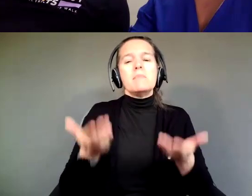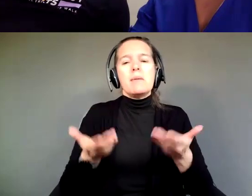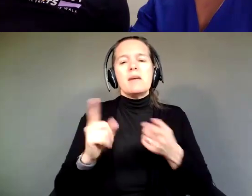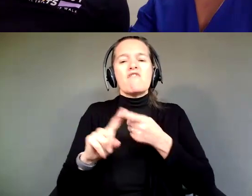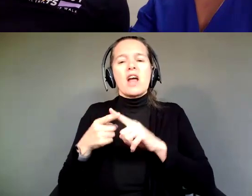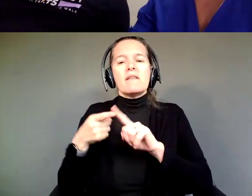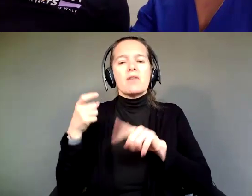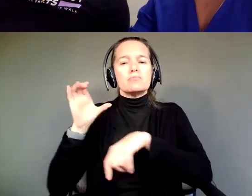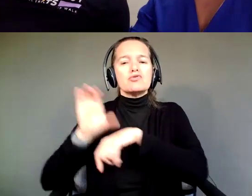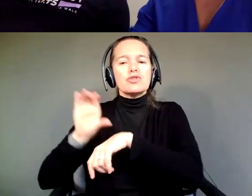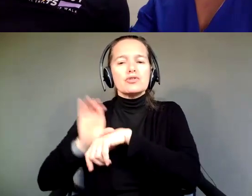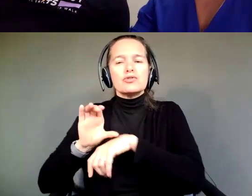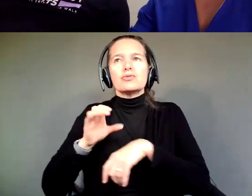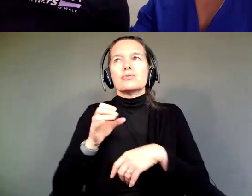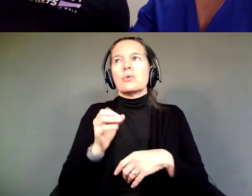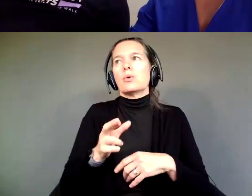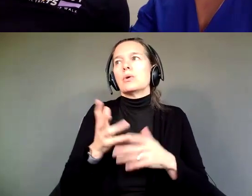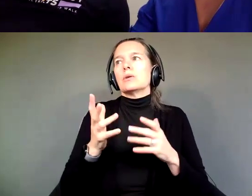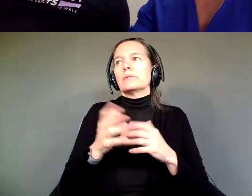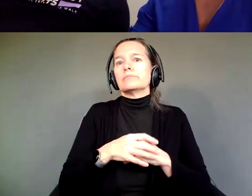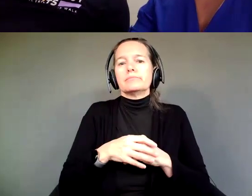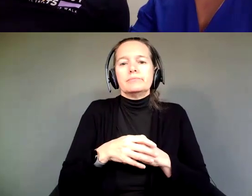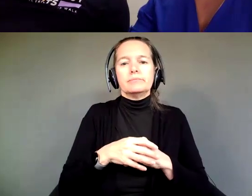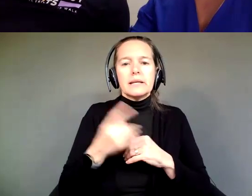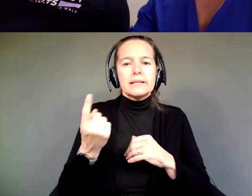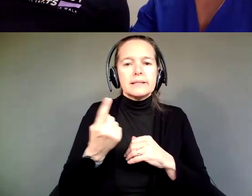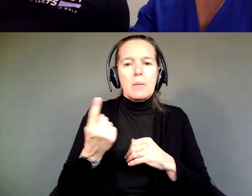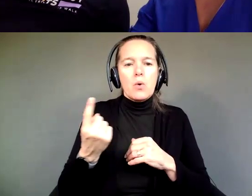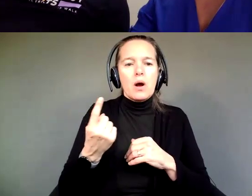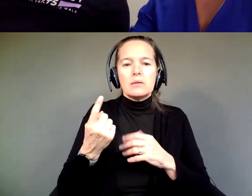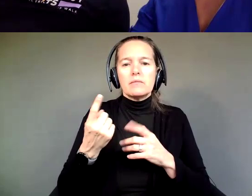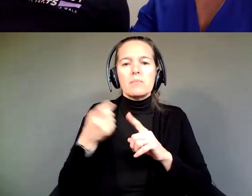church or, you know, someone you went to school with, that they help you with finances and